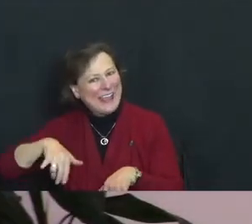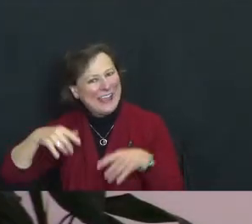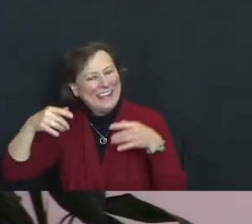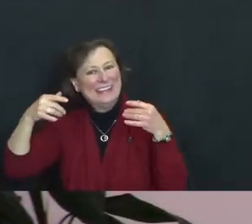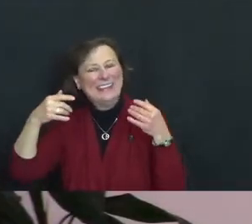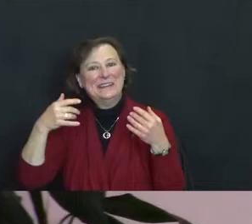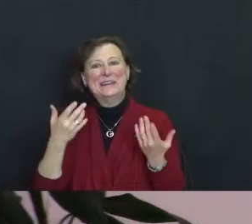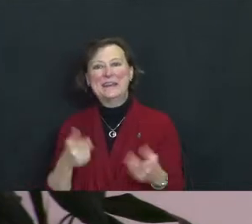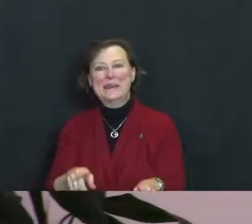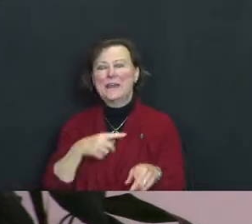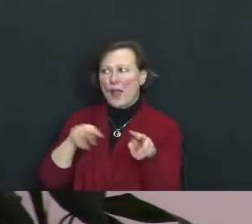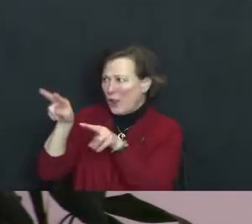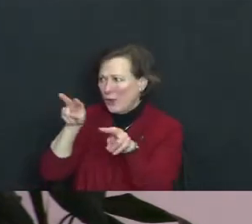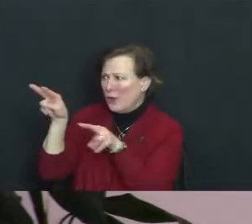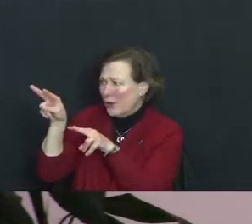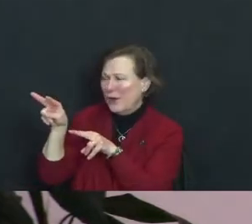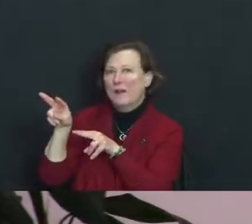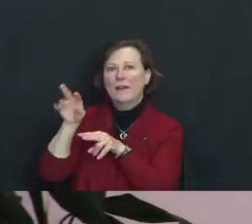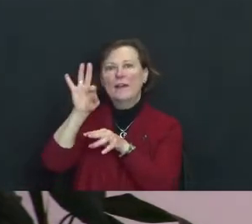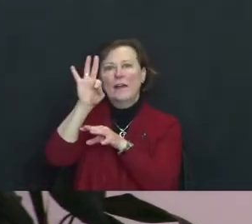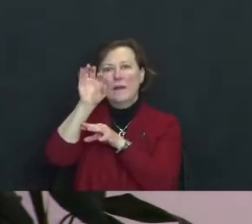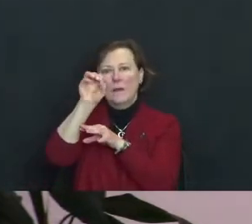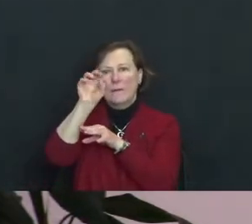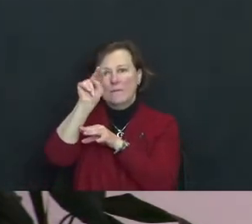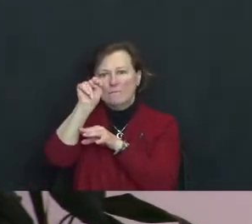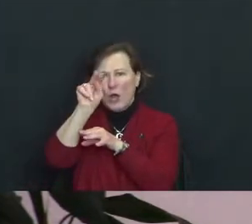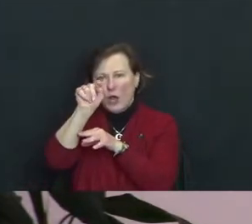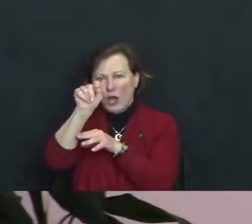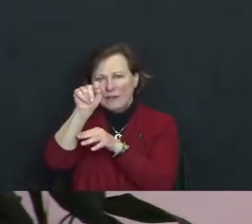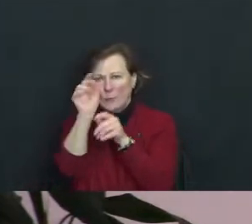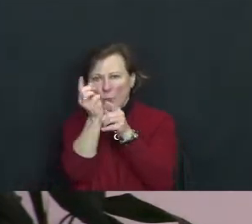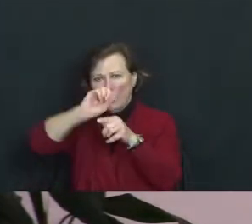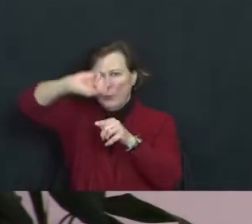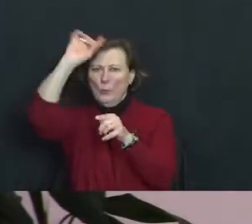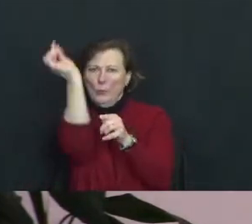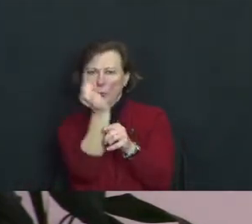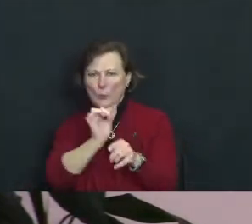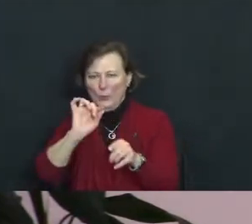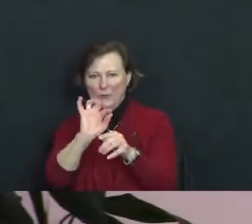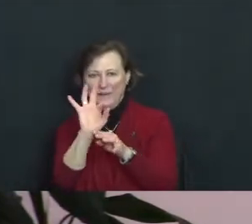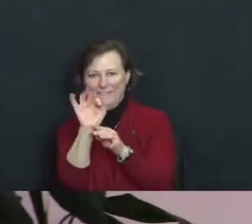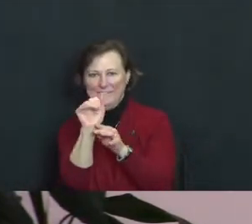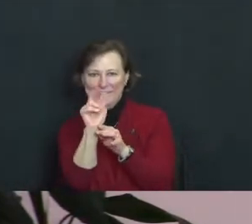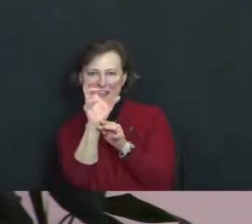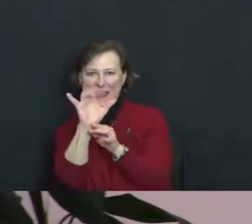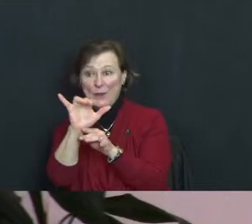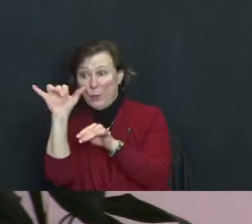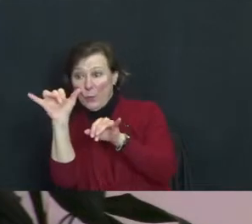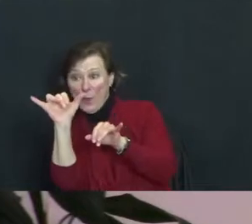And I looked again and the font was a little fancy and the y looked like an f and I think